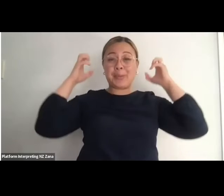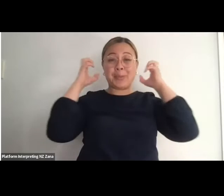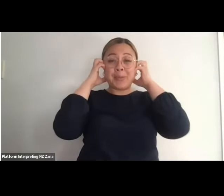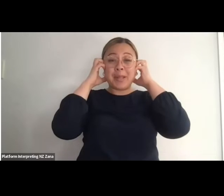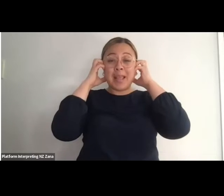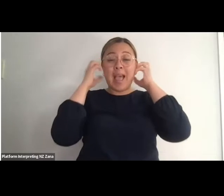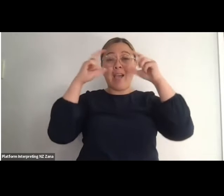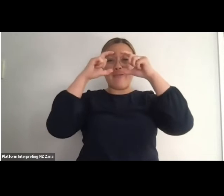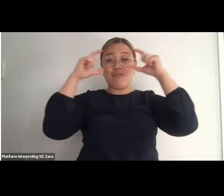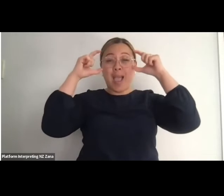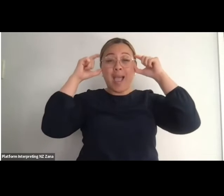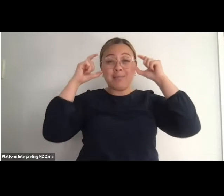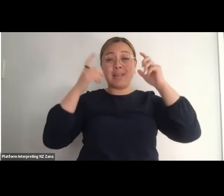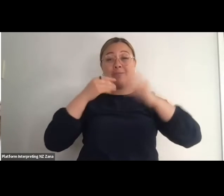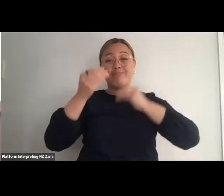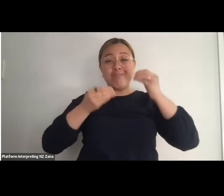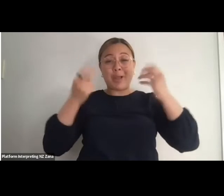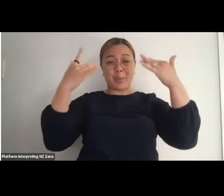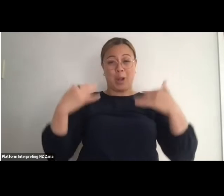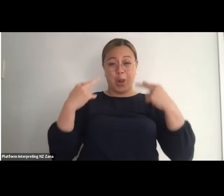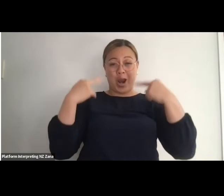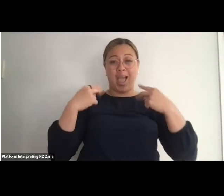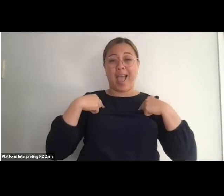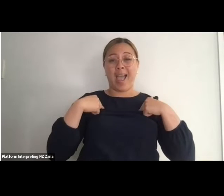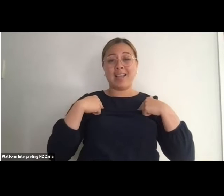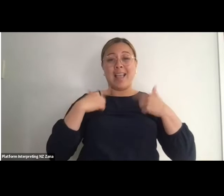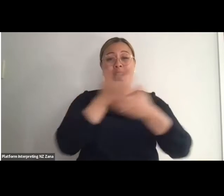repping the brand, and I've got our Touch Compass logo behind me on the screen.